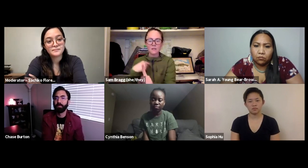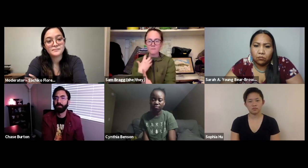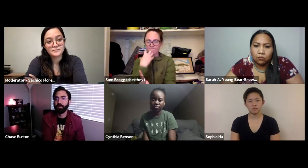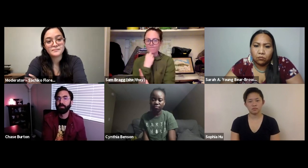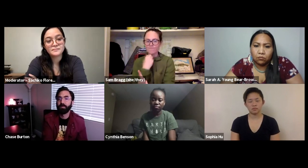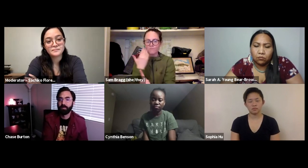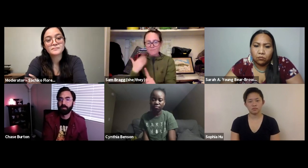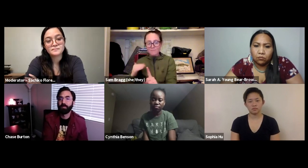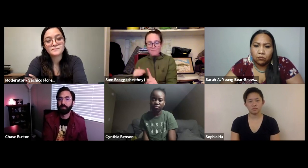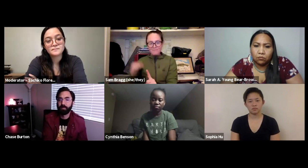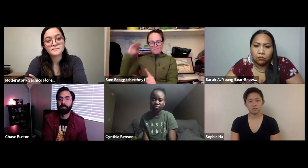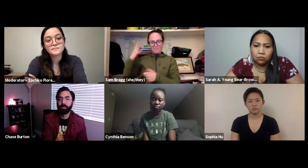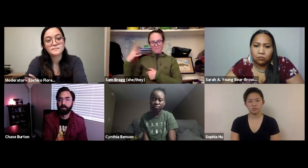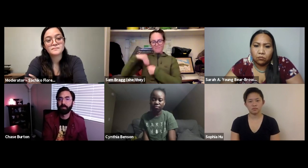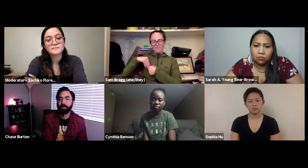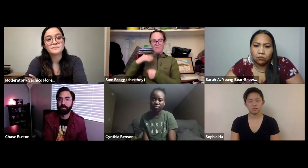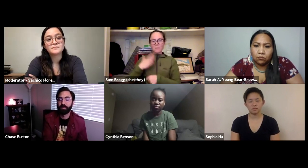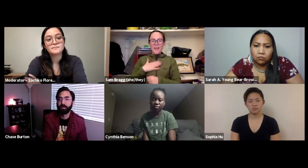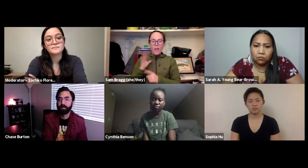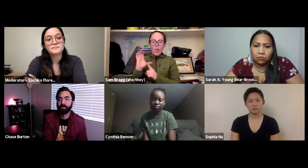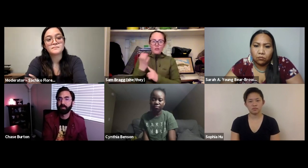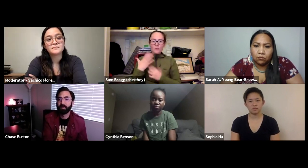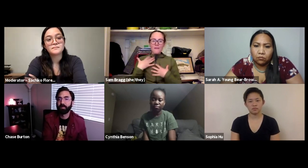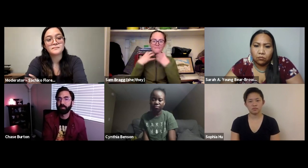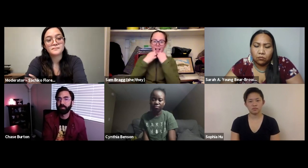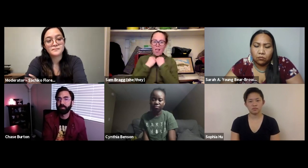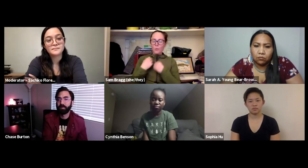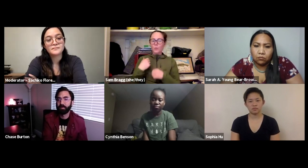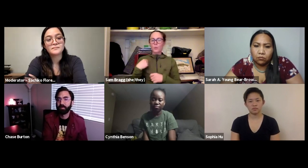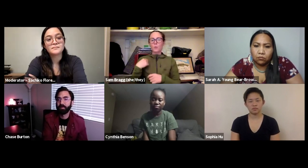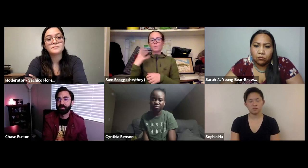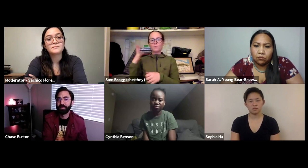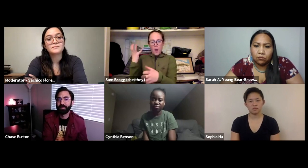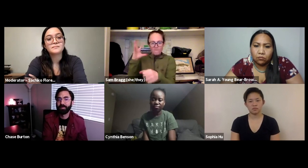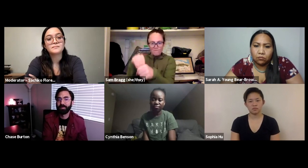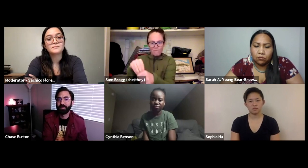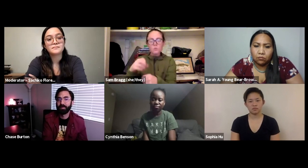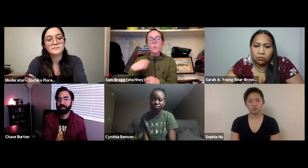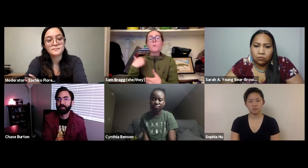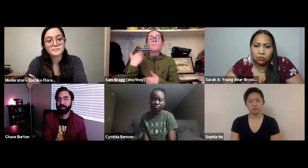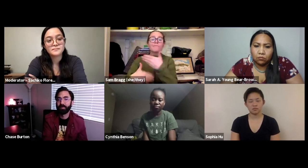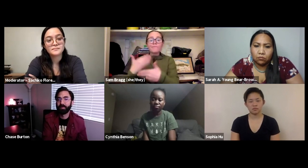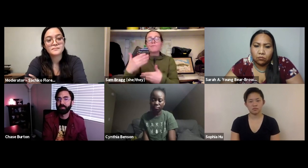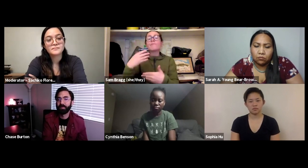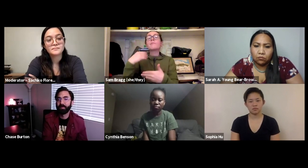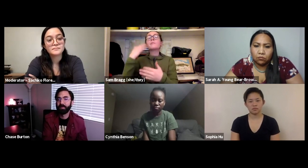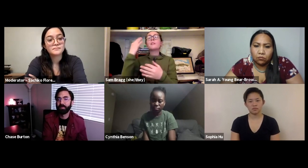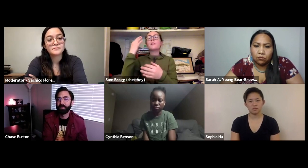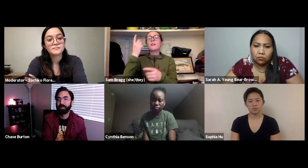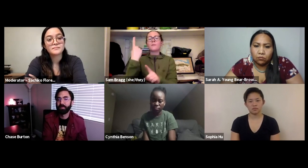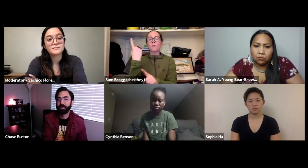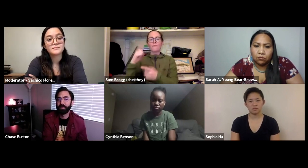Director of Sustainability but again I was always finding ways to be involved with the environment and I think that was because of the values that I was raised with and the